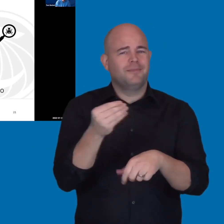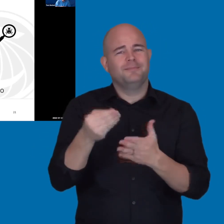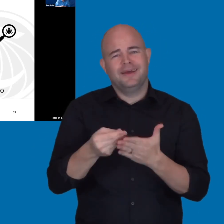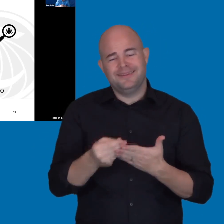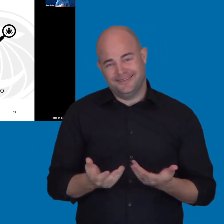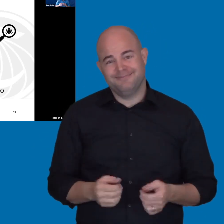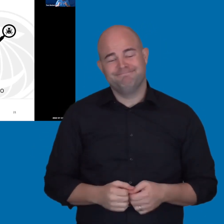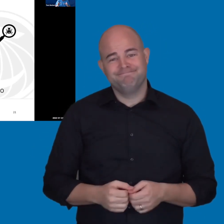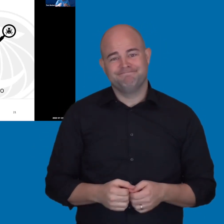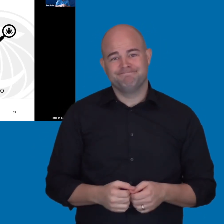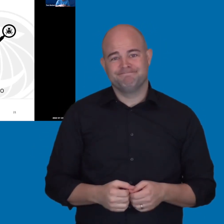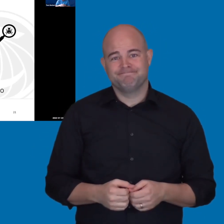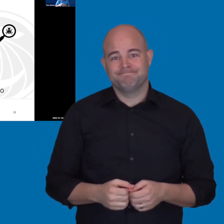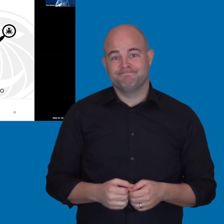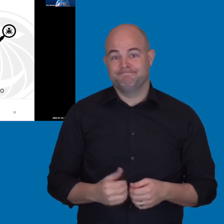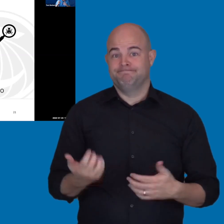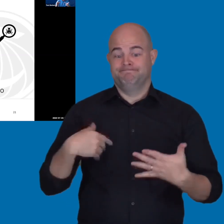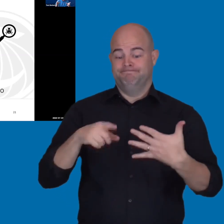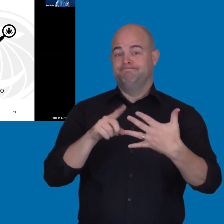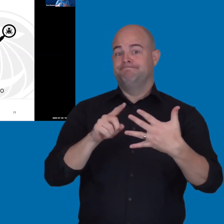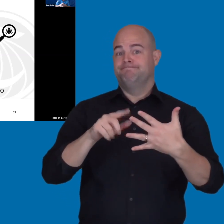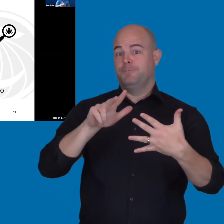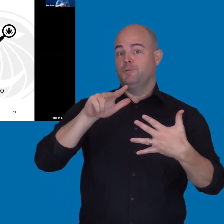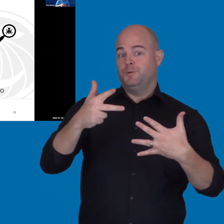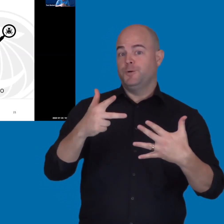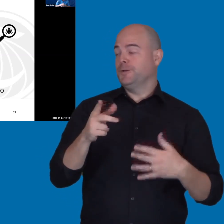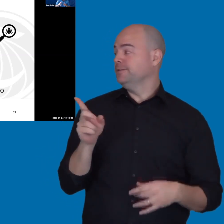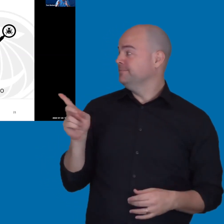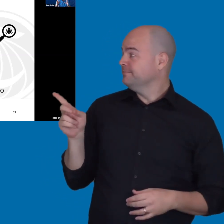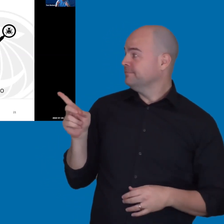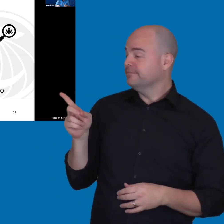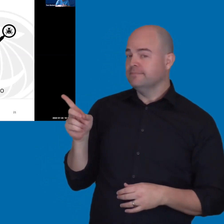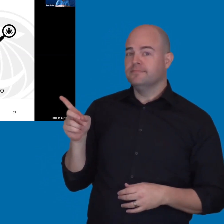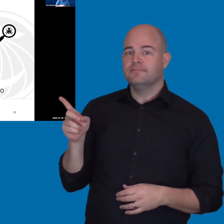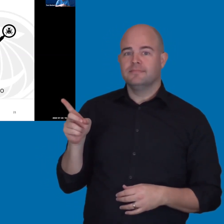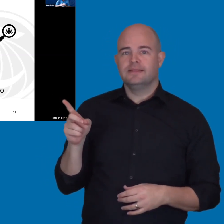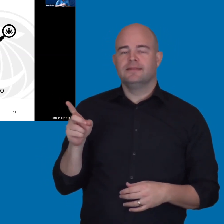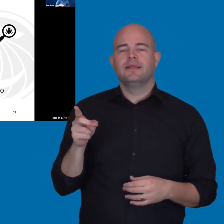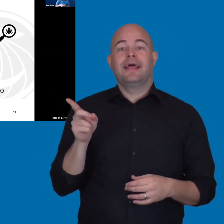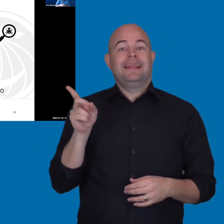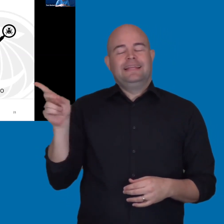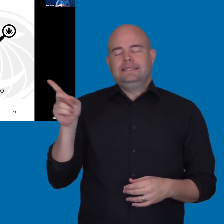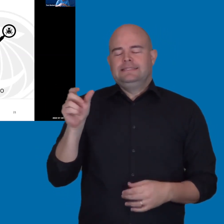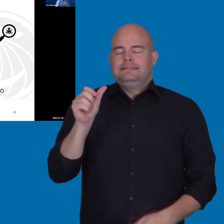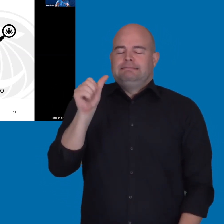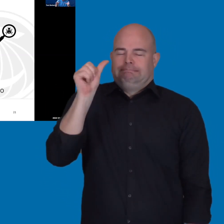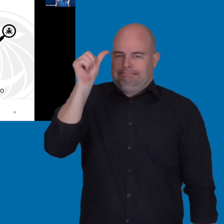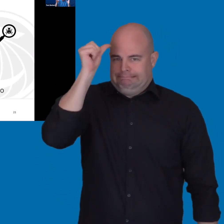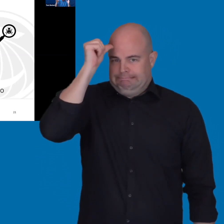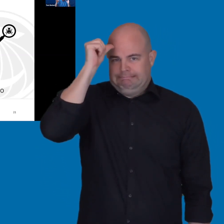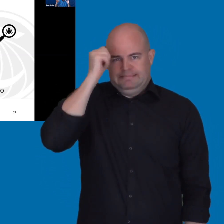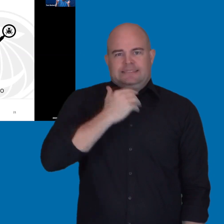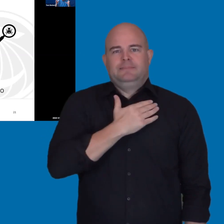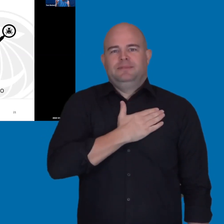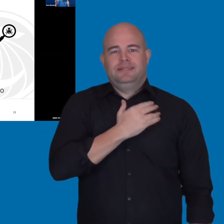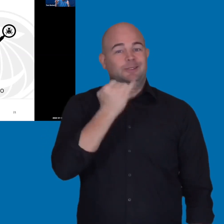So, Step 3. So, I really want to highlight this one. If you remember nothing else from my presentation, remember this step.